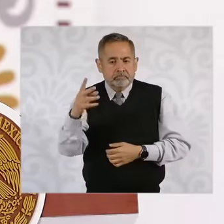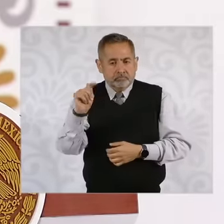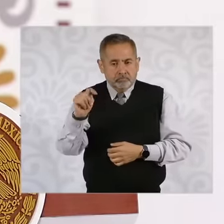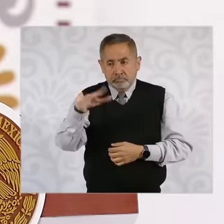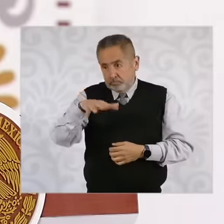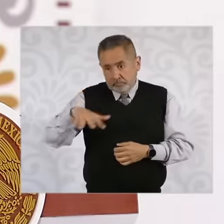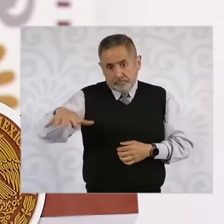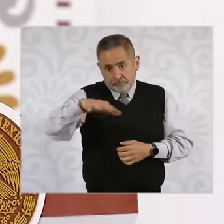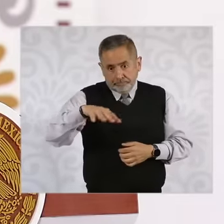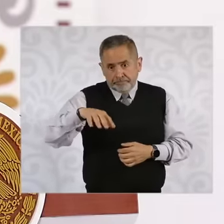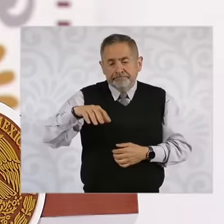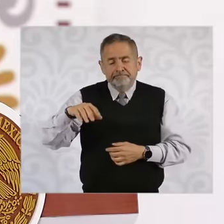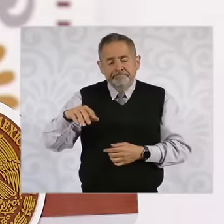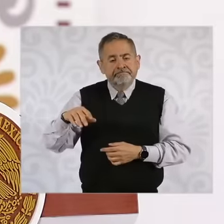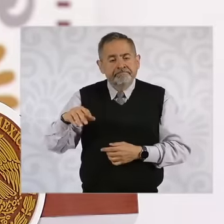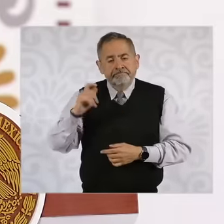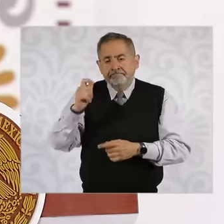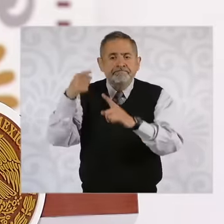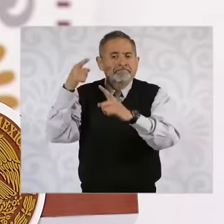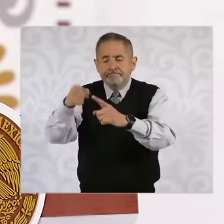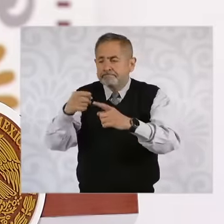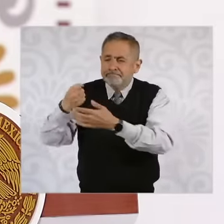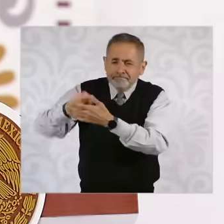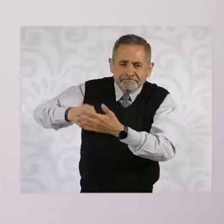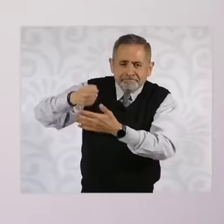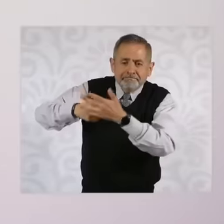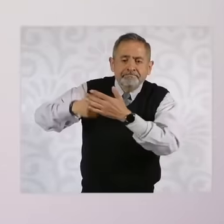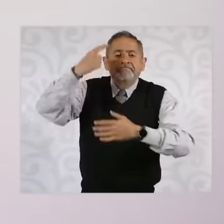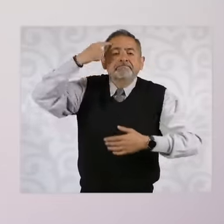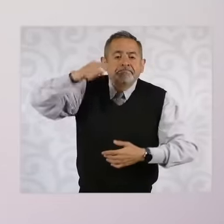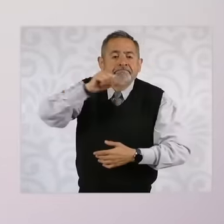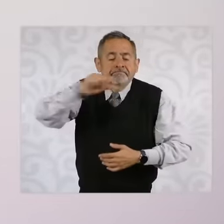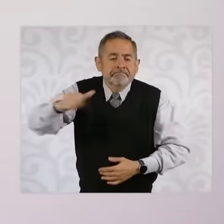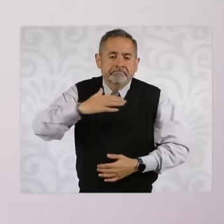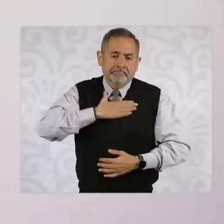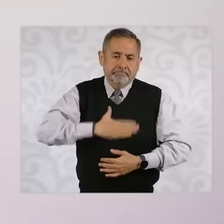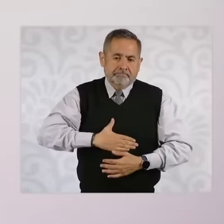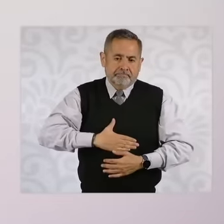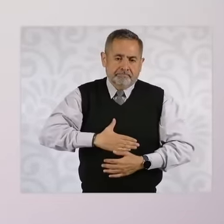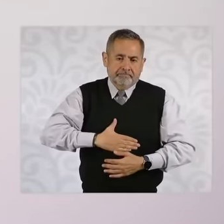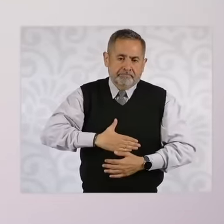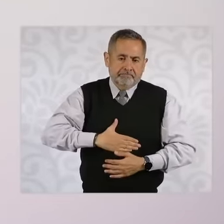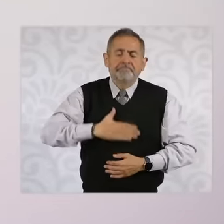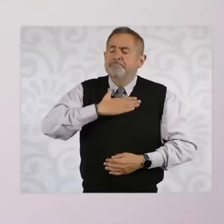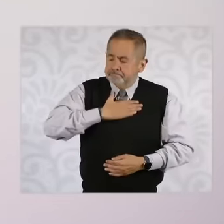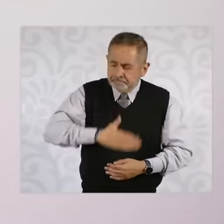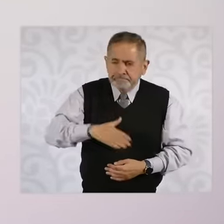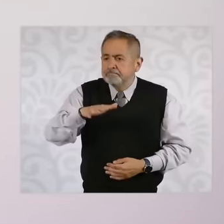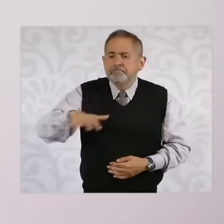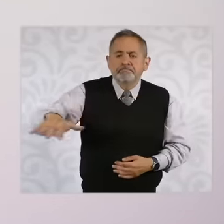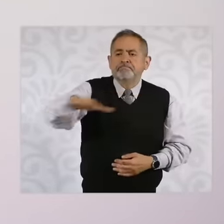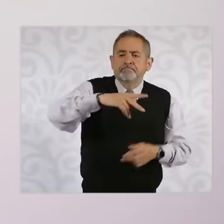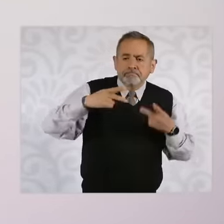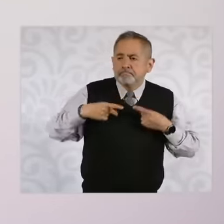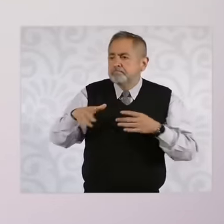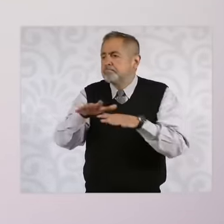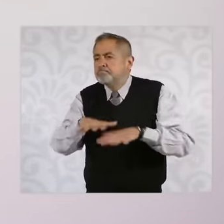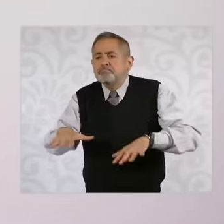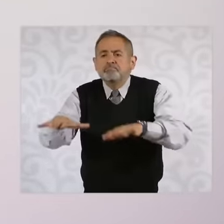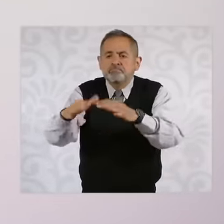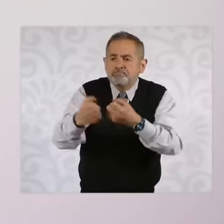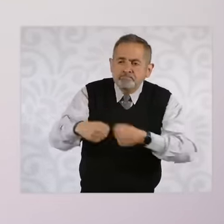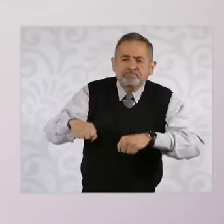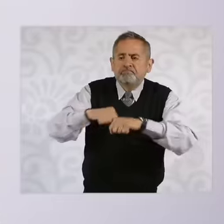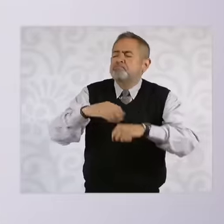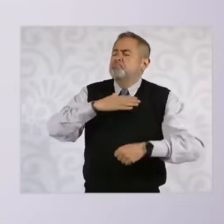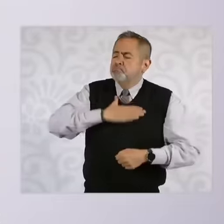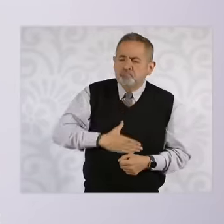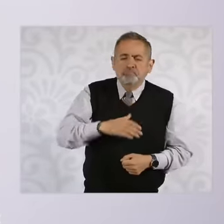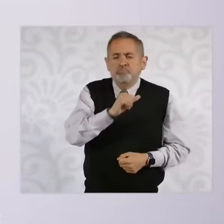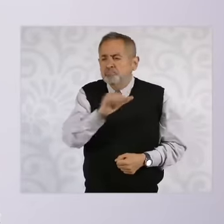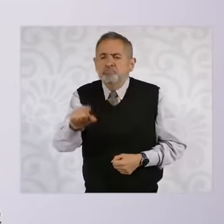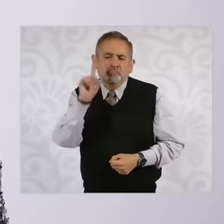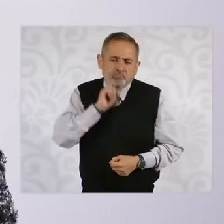is essentially a movement for justice for social justice for justice for women, for